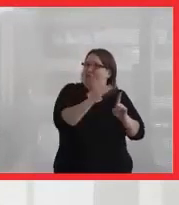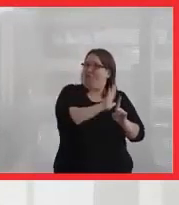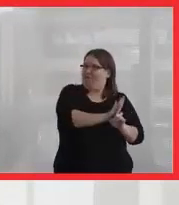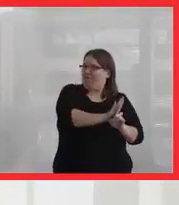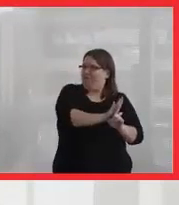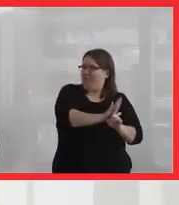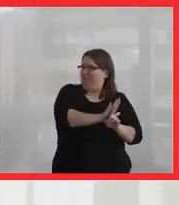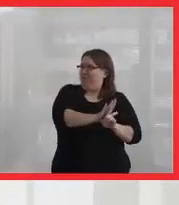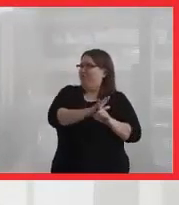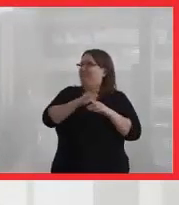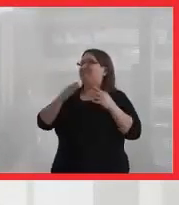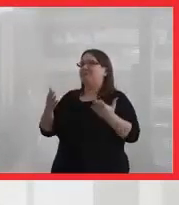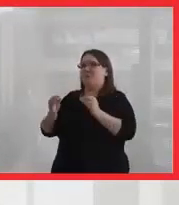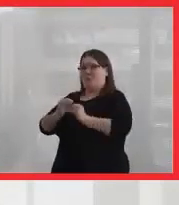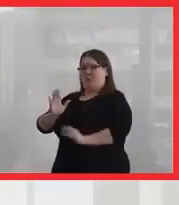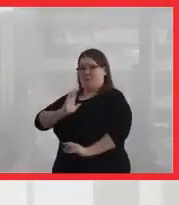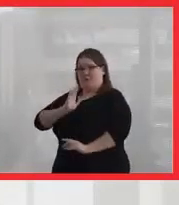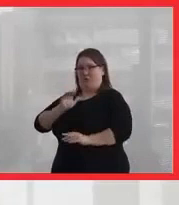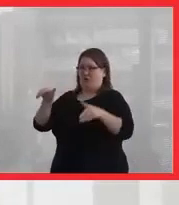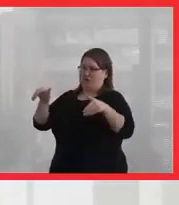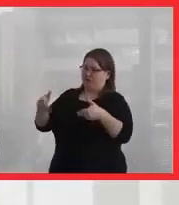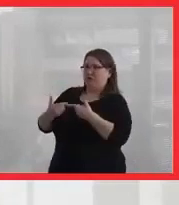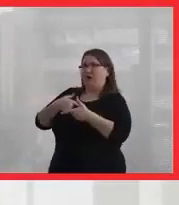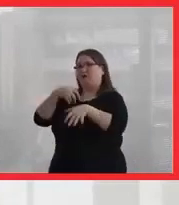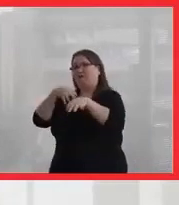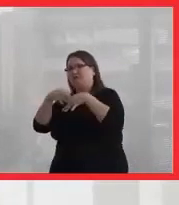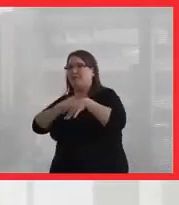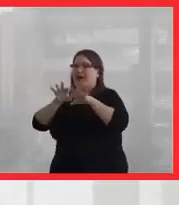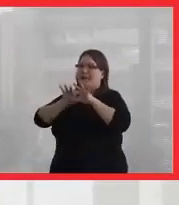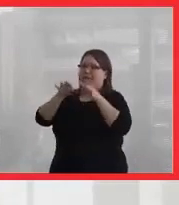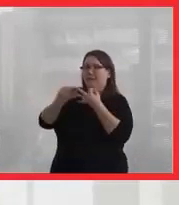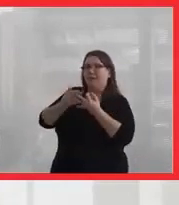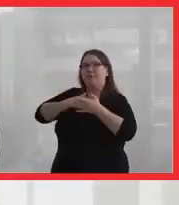So in a more formal introduction, I would talk to you about my family, my children,